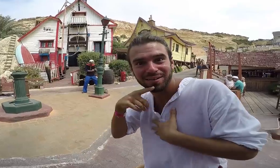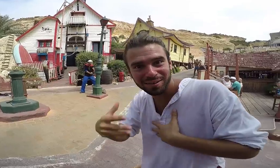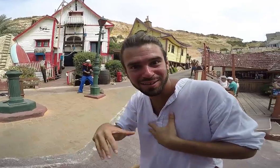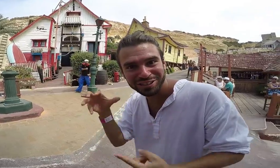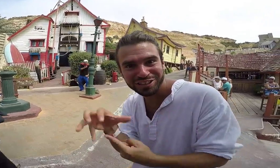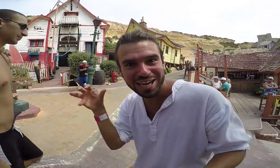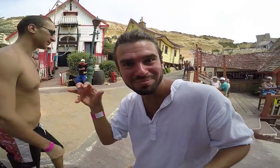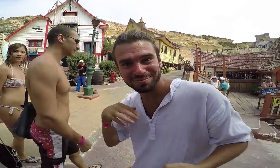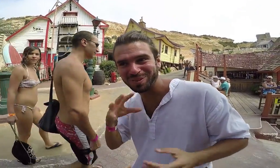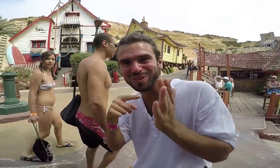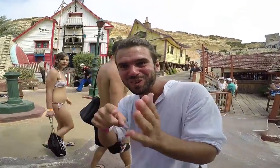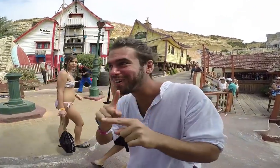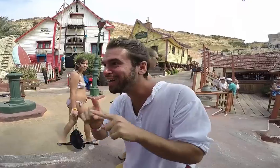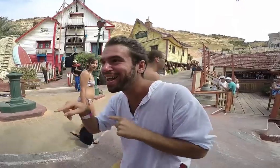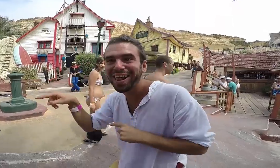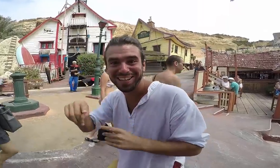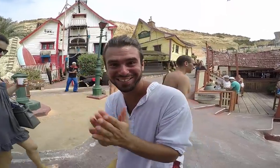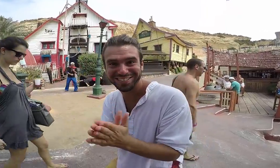Woah! That's champ! I look forward to show you more footages here.